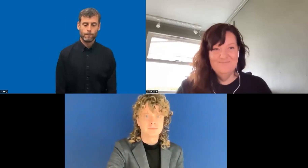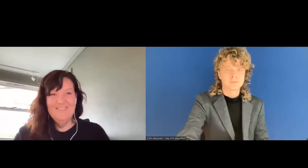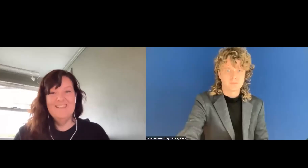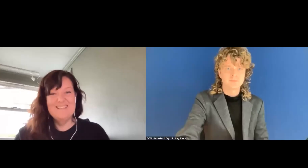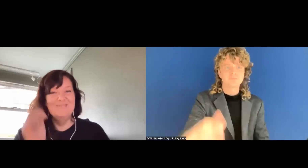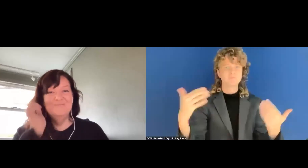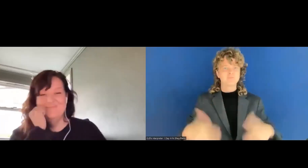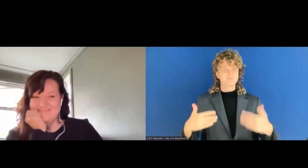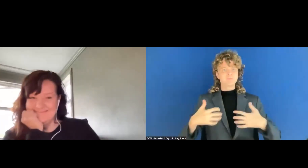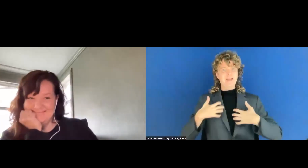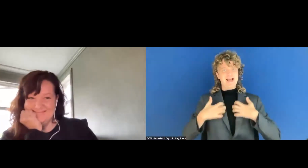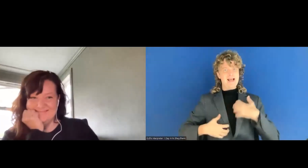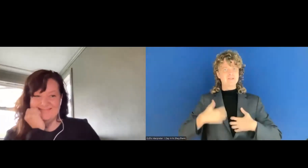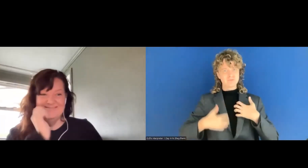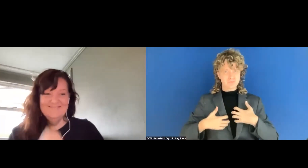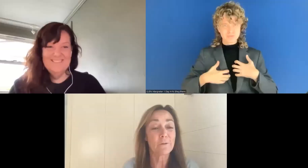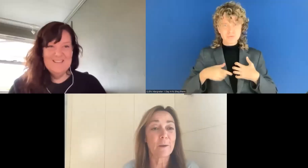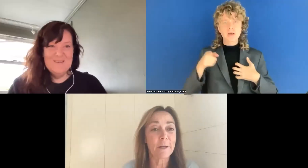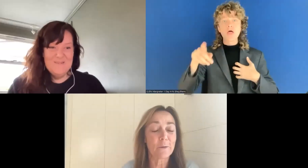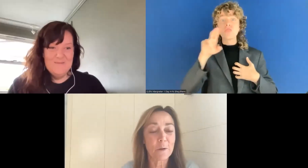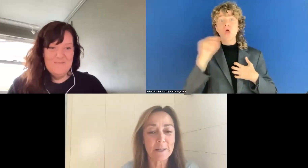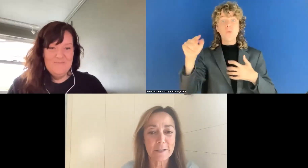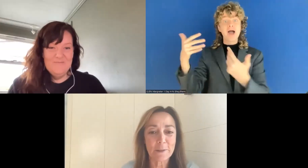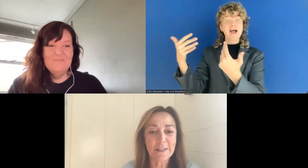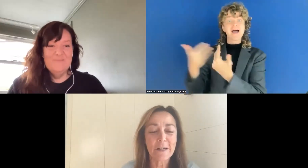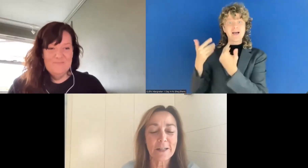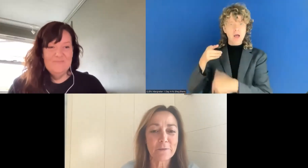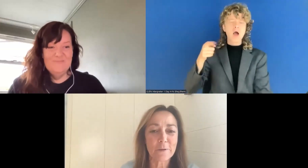But it will be good when you can enter the family of the Web Accessibility Directive.